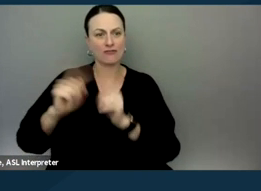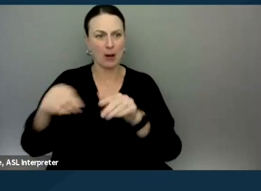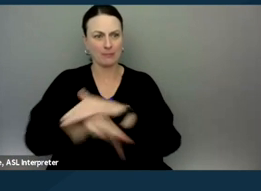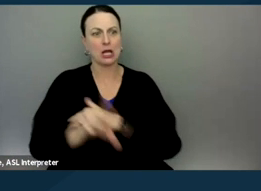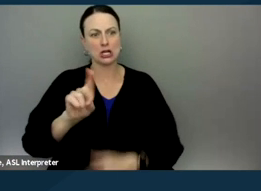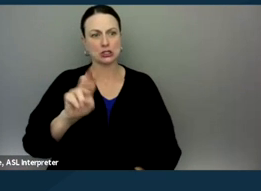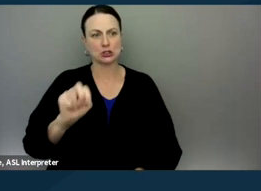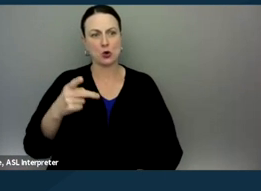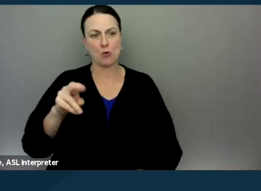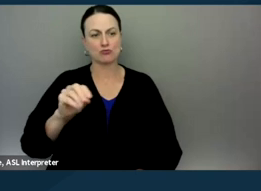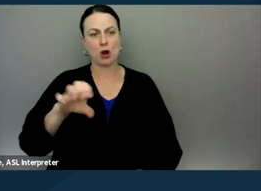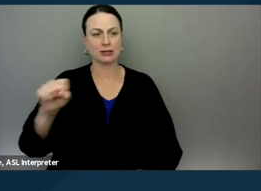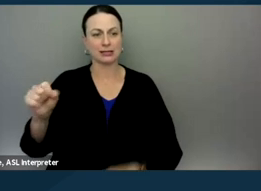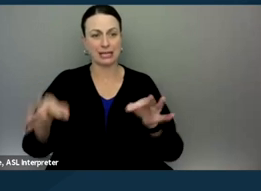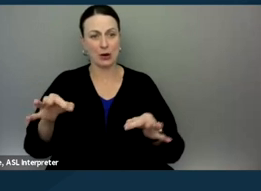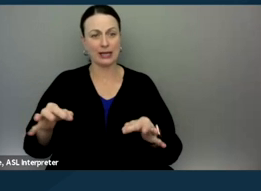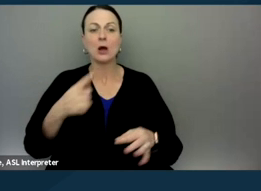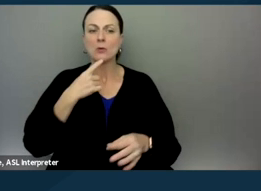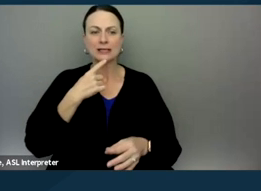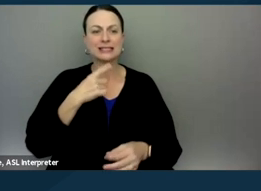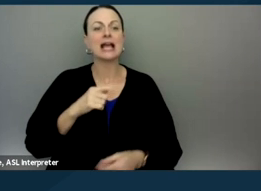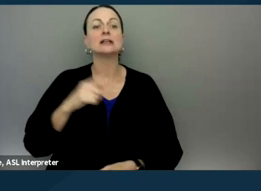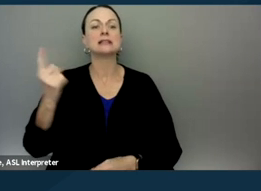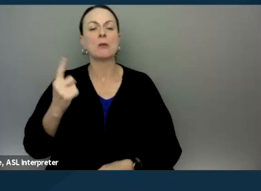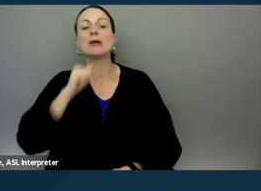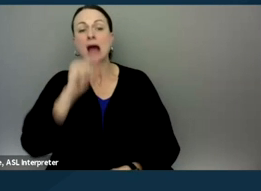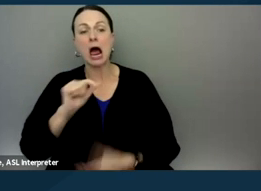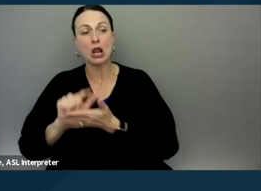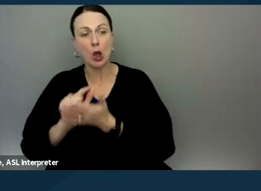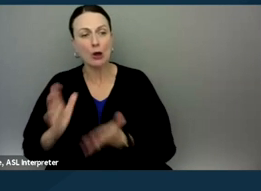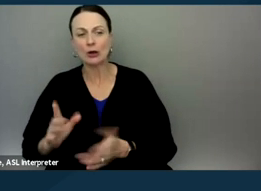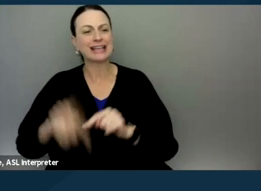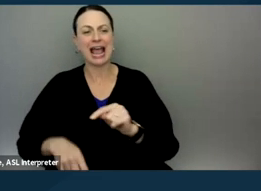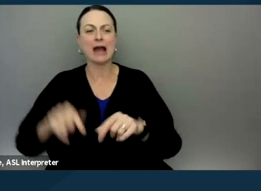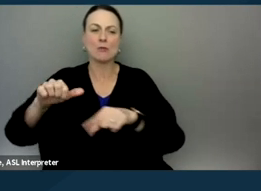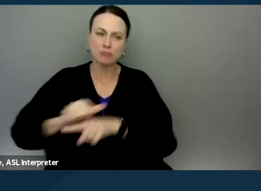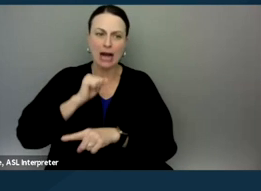in the practice of law in special education due process hearings. So it's a little bit of a confusing statement